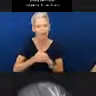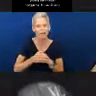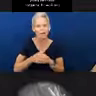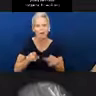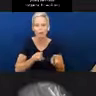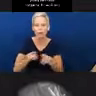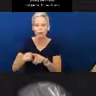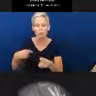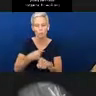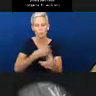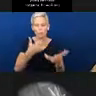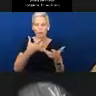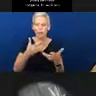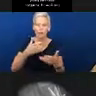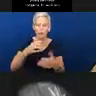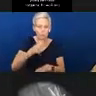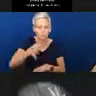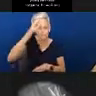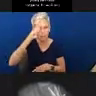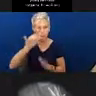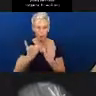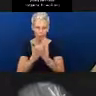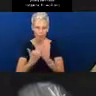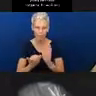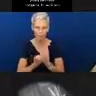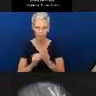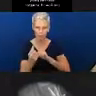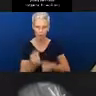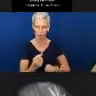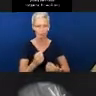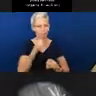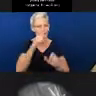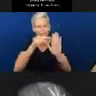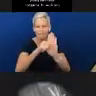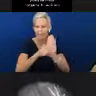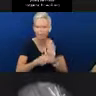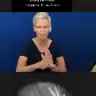be able to identify the strengths, not just the deficits, not focusing just on what our child is